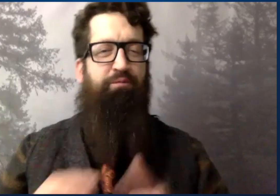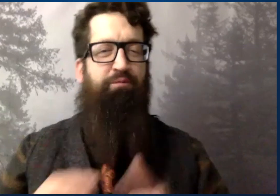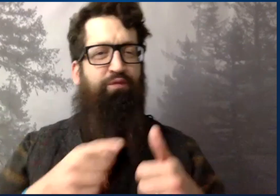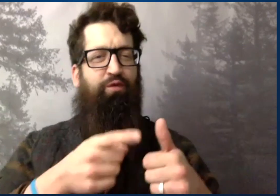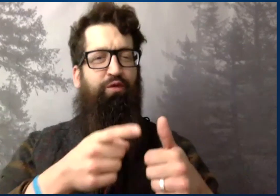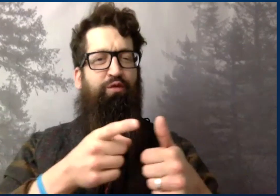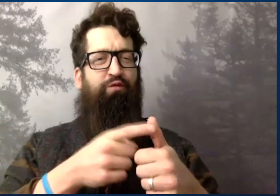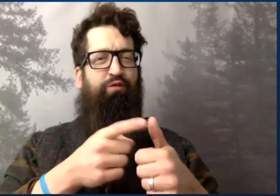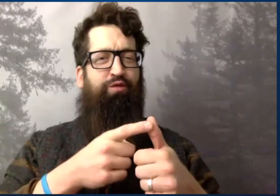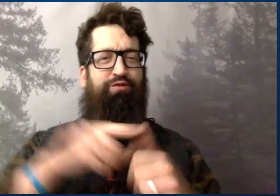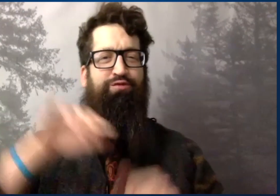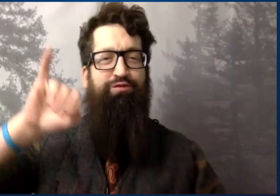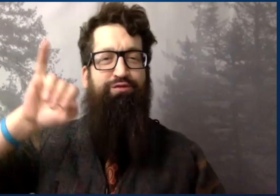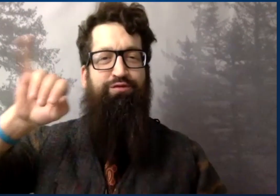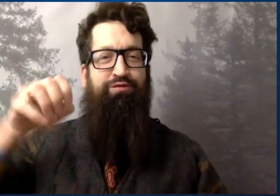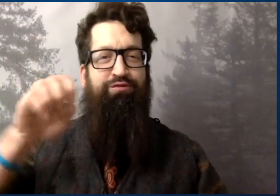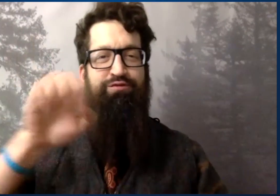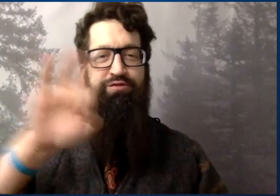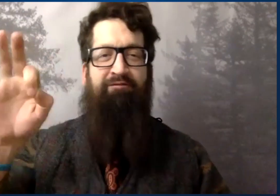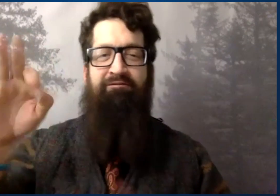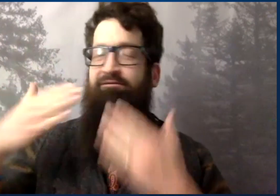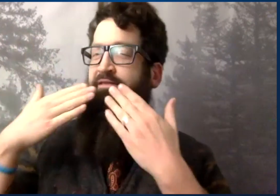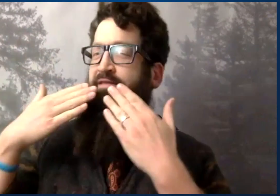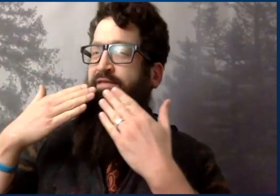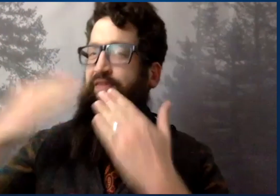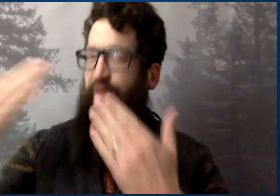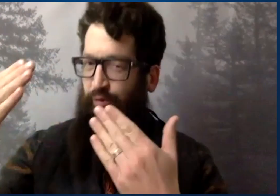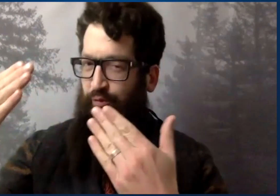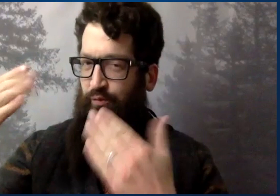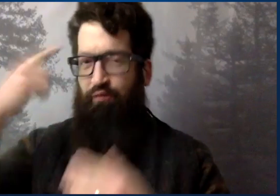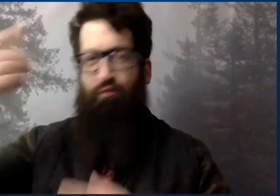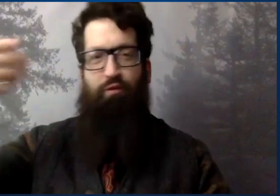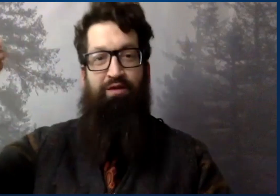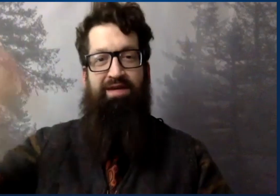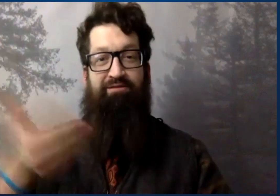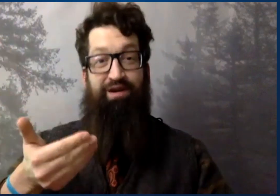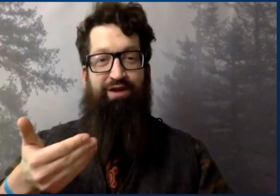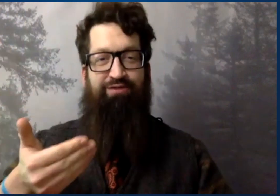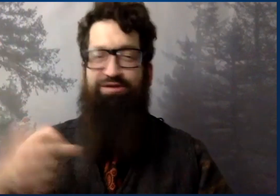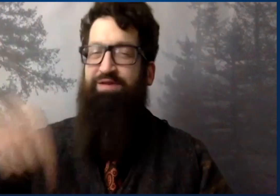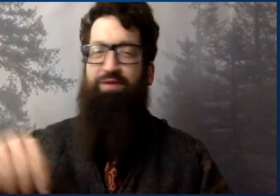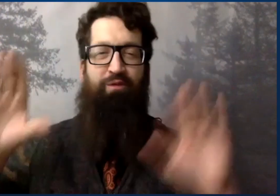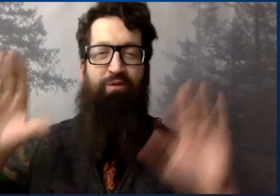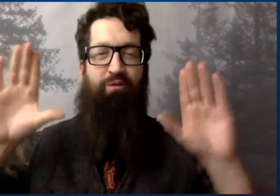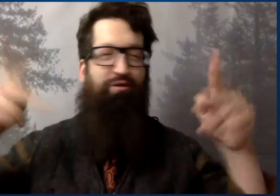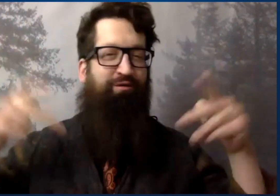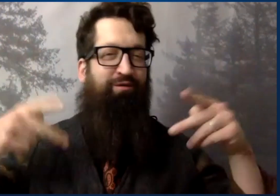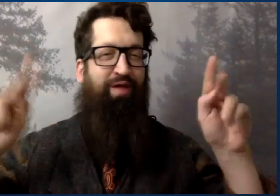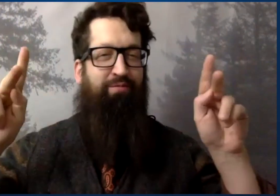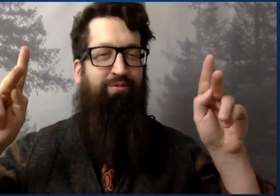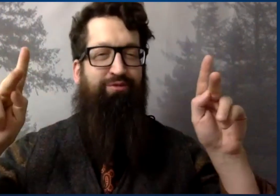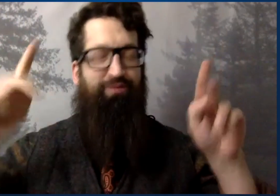Hello, everyone. First, I just want to thank you, Jeff, so much for inviting me here.